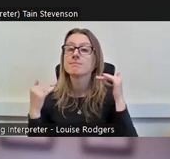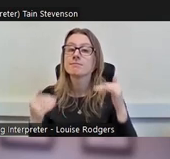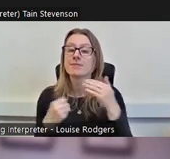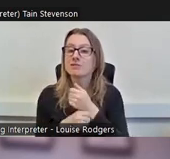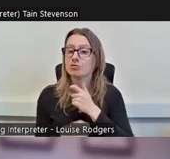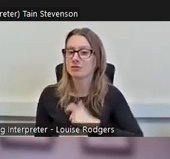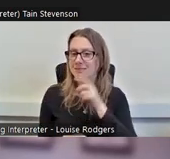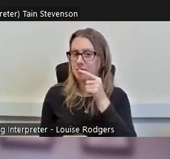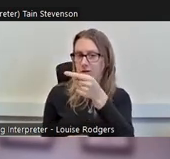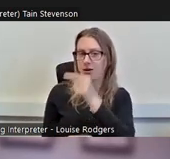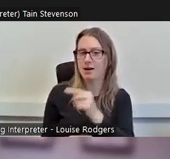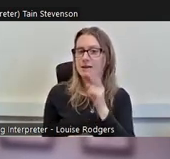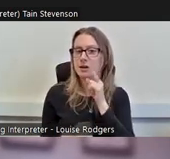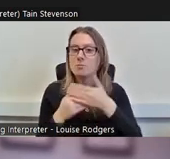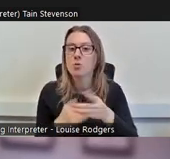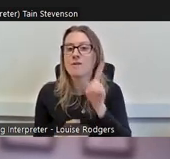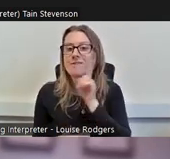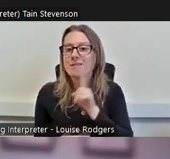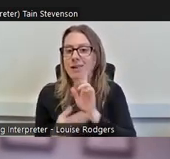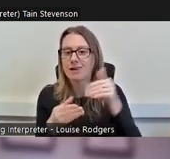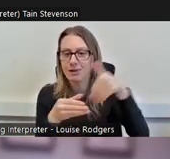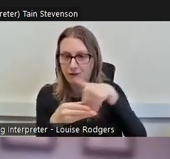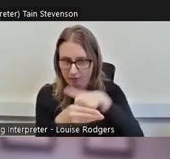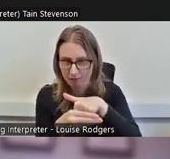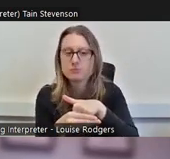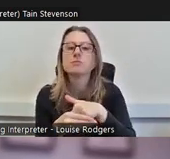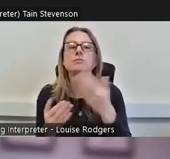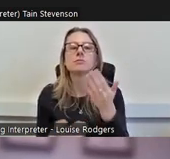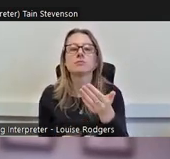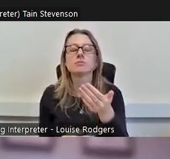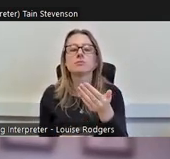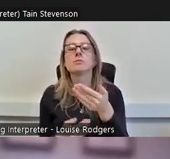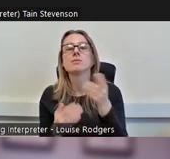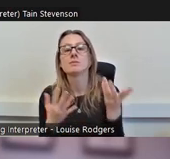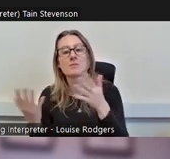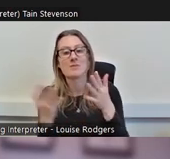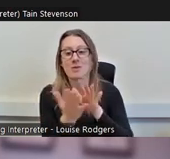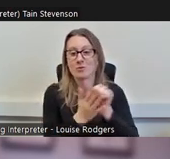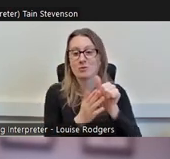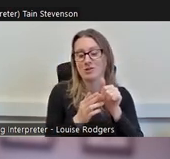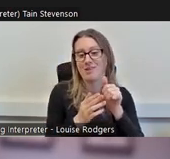participation and in culture and heritage we see more male participation, which is really really